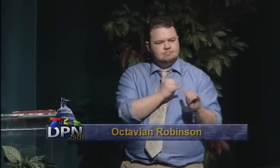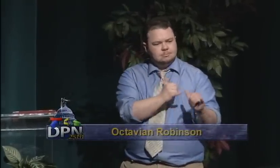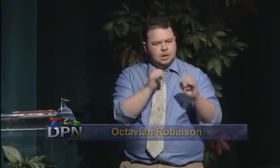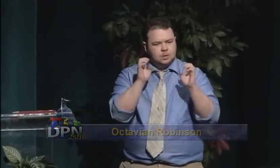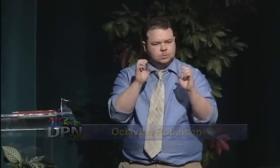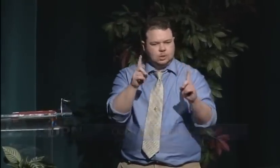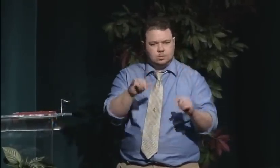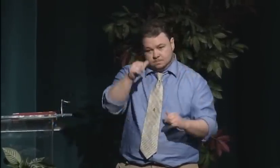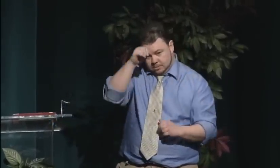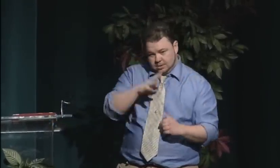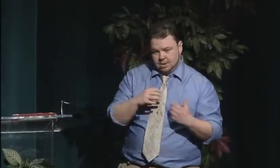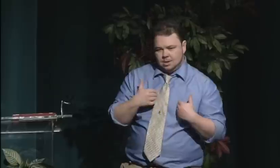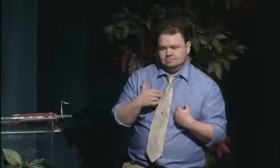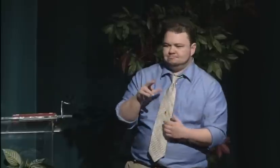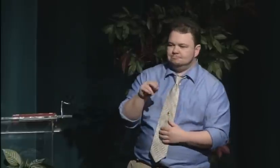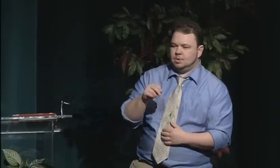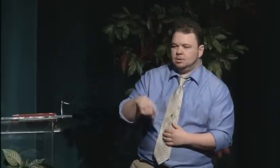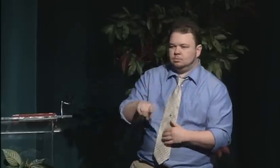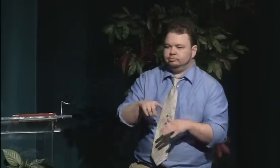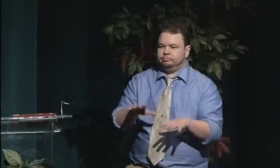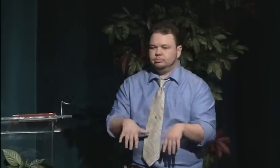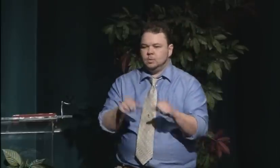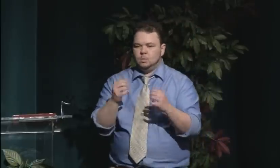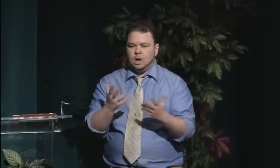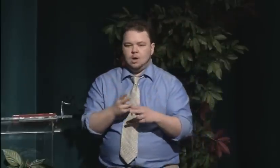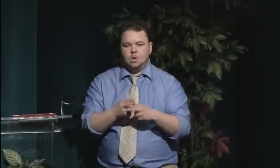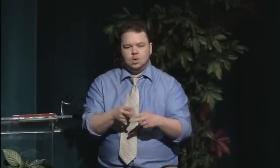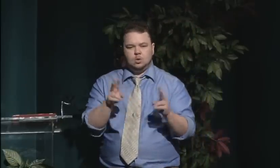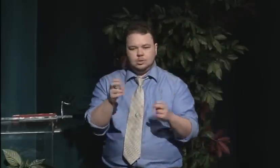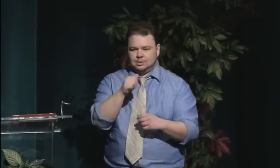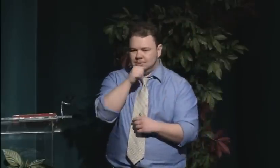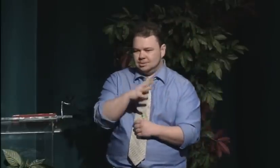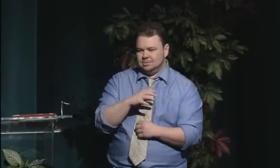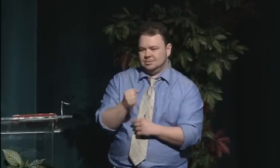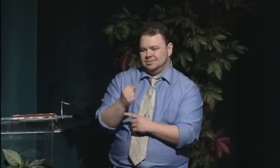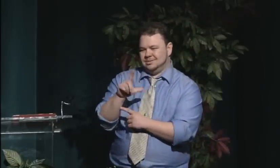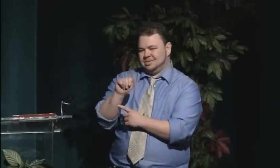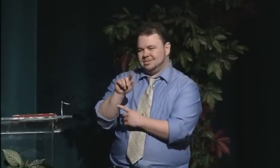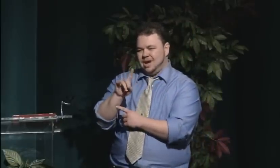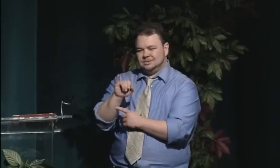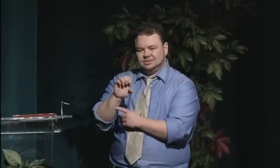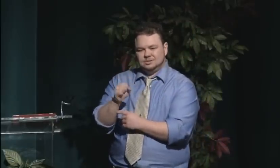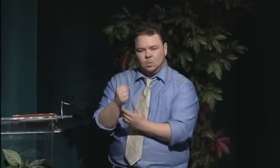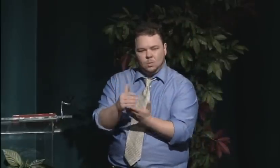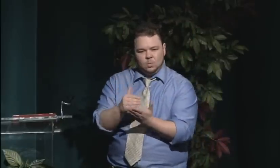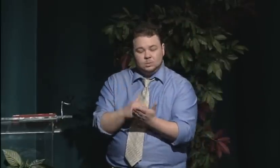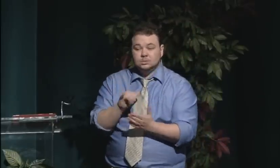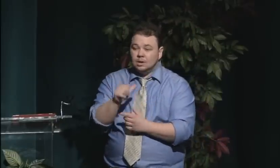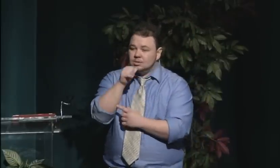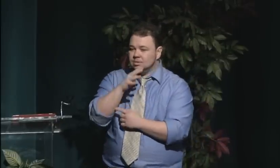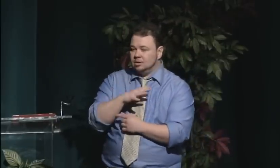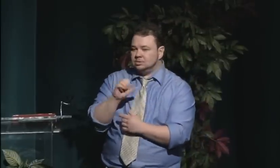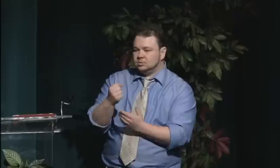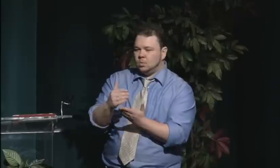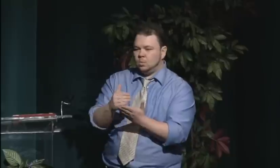Thank you very much. I'm thrilled to be here